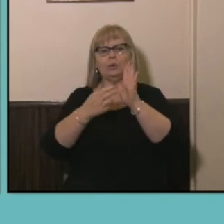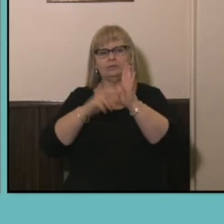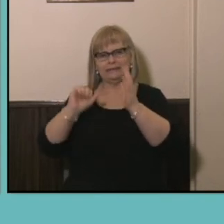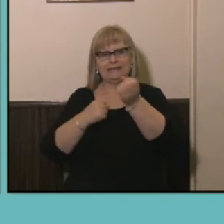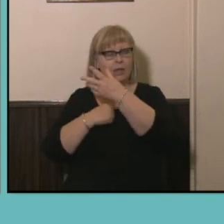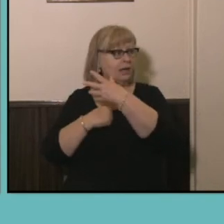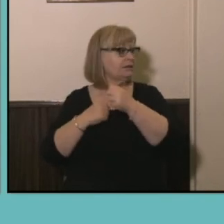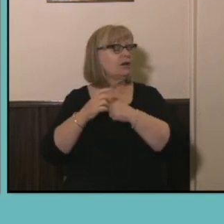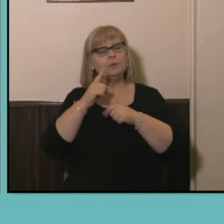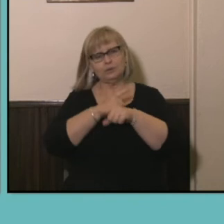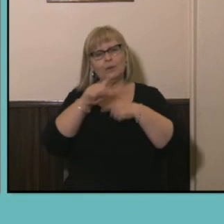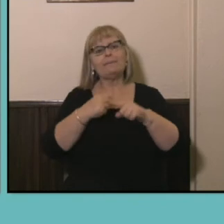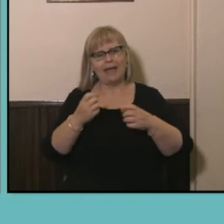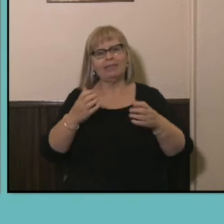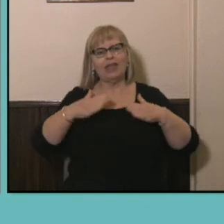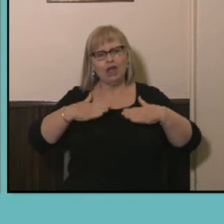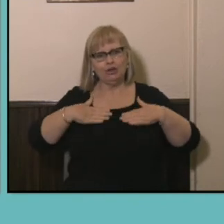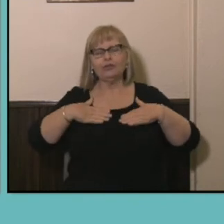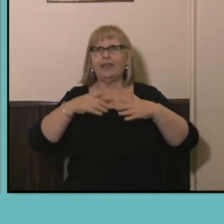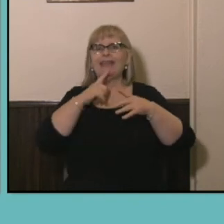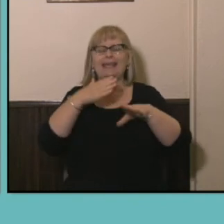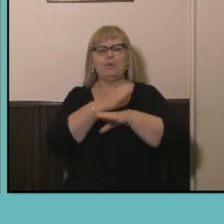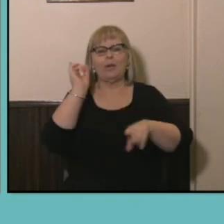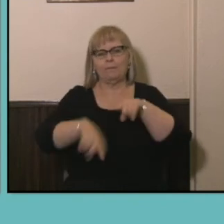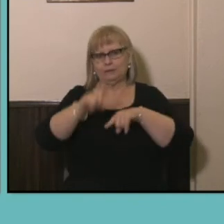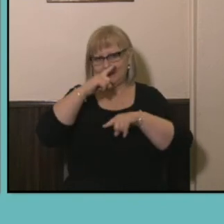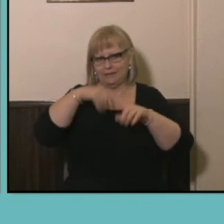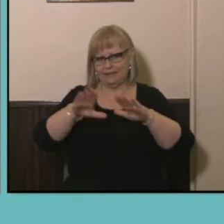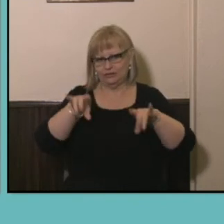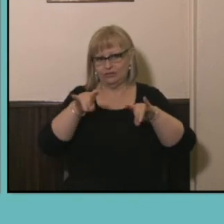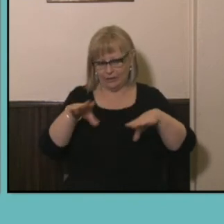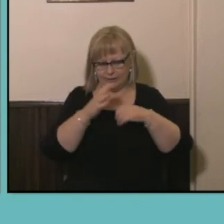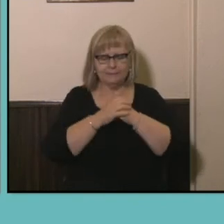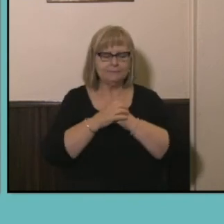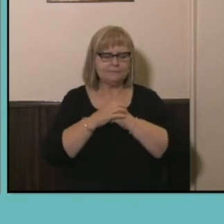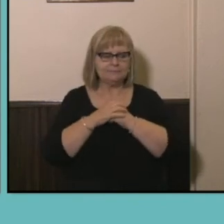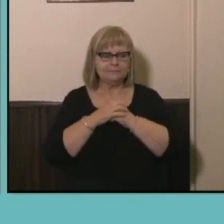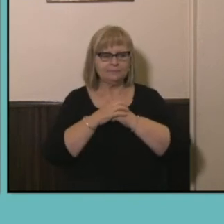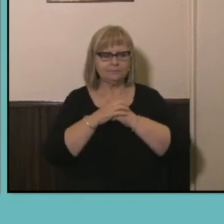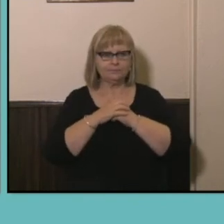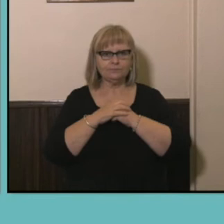know the health industry being the largest employer in Australia. What other